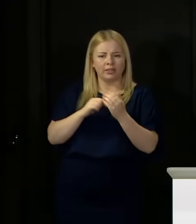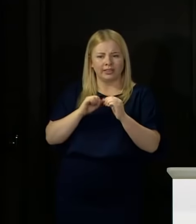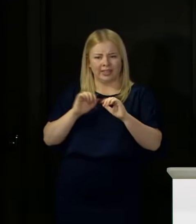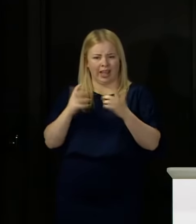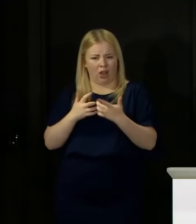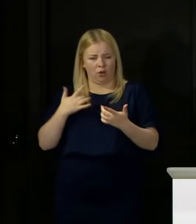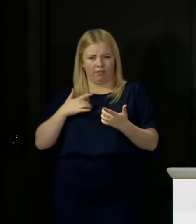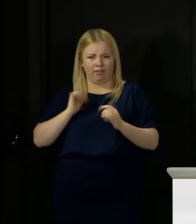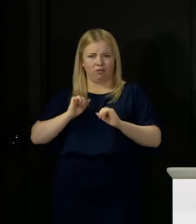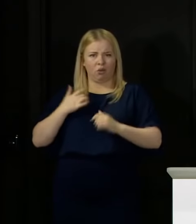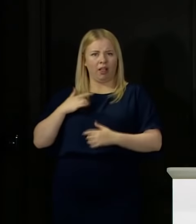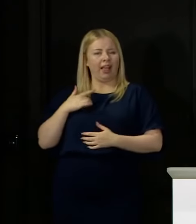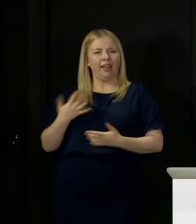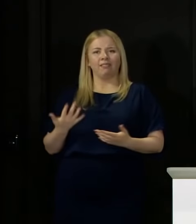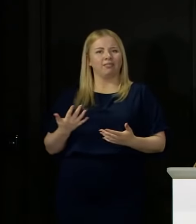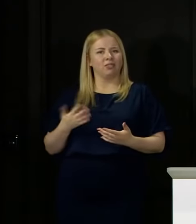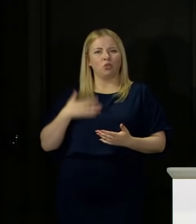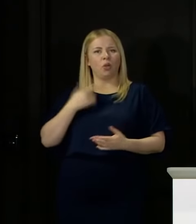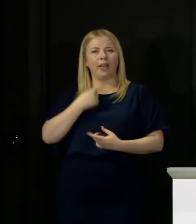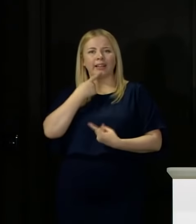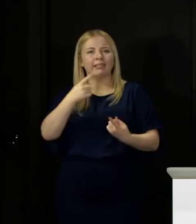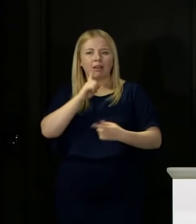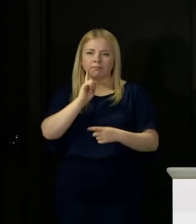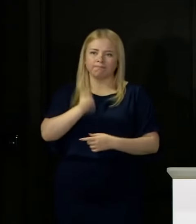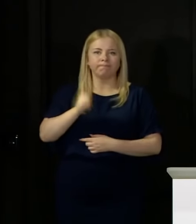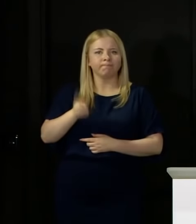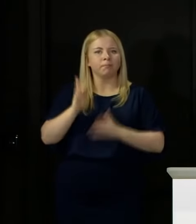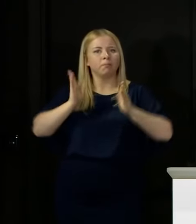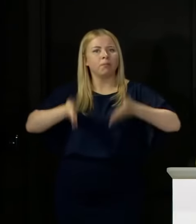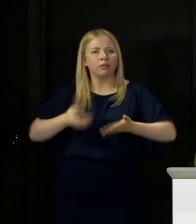because I don't like living with these restrictions, I don't want to be advising people to do so.